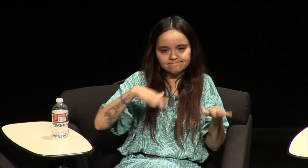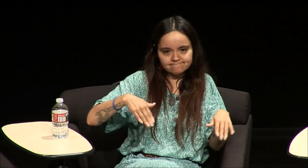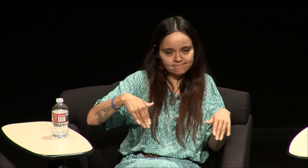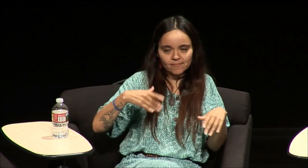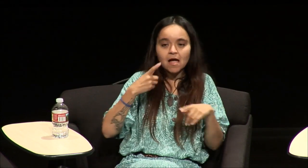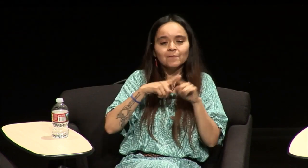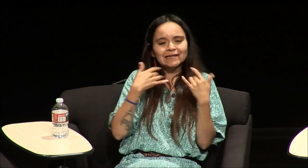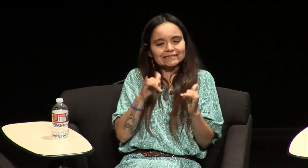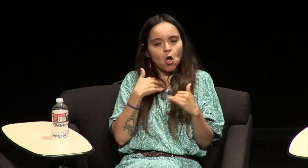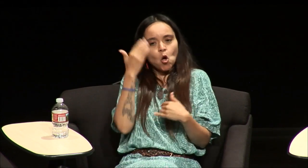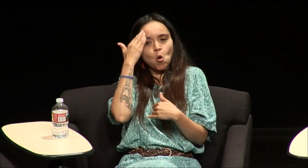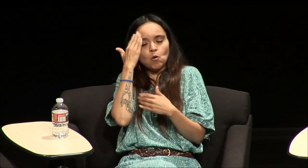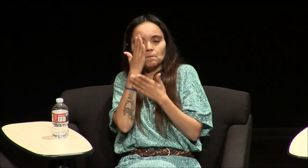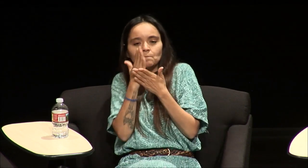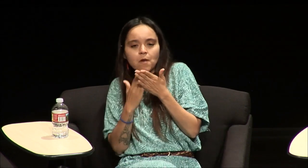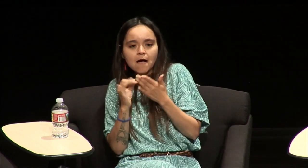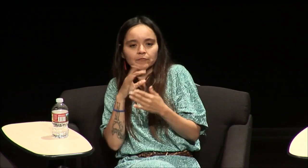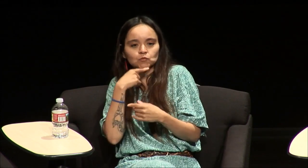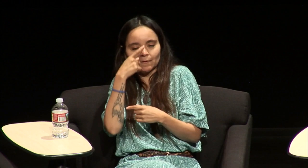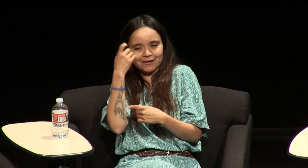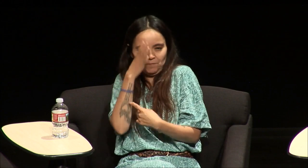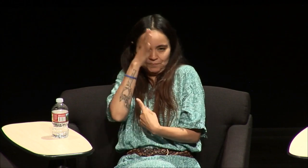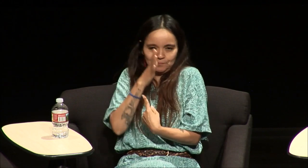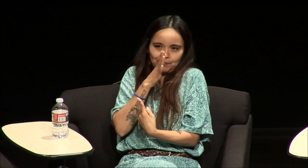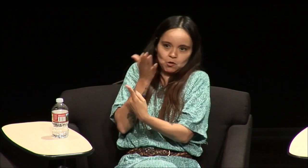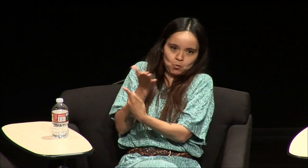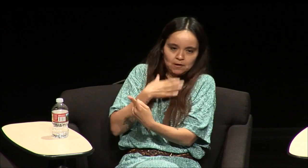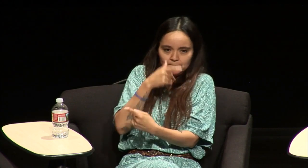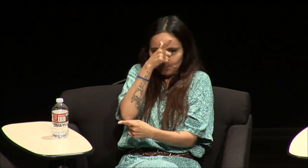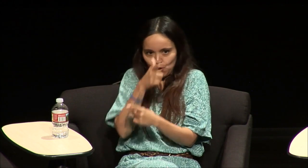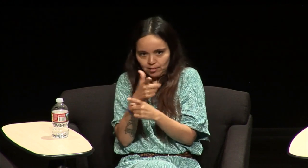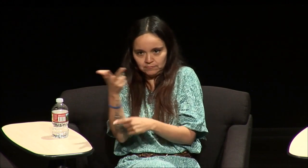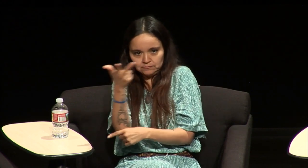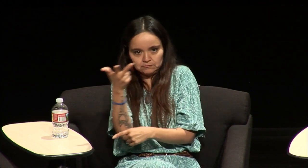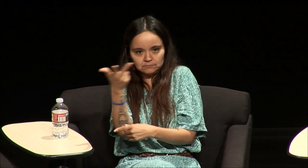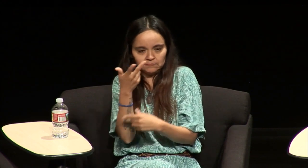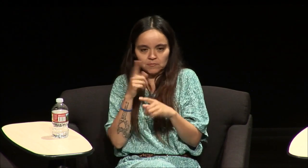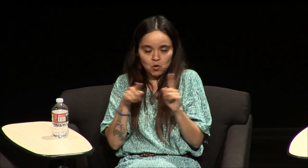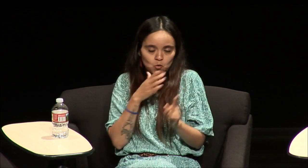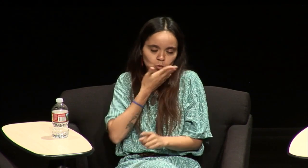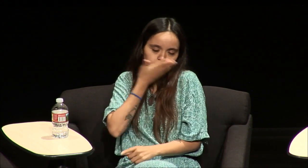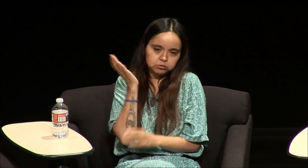world I didn't you know really know how to to kind of be involved in the hearing